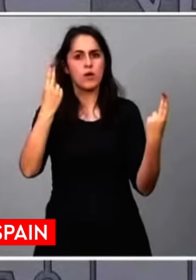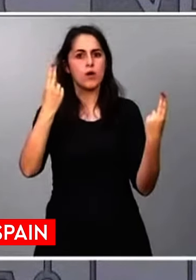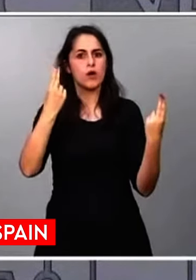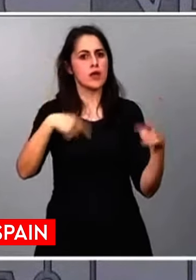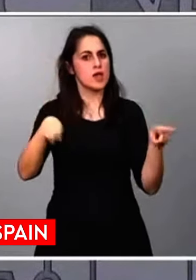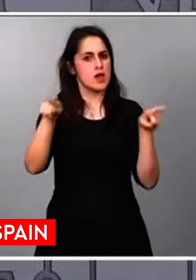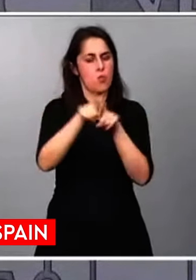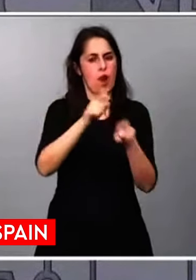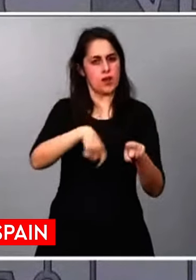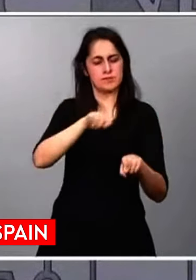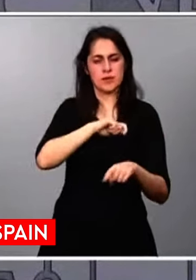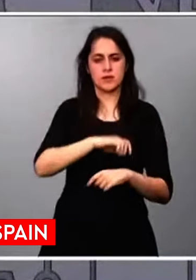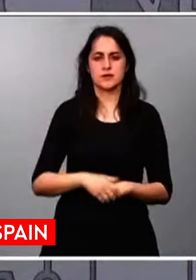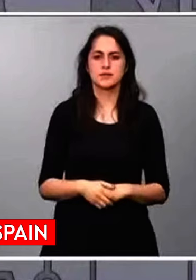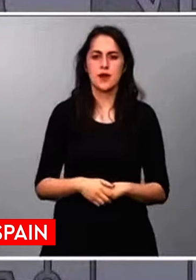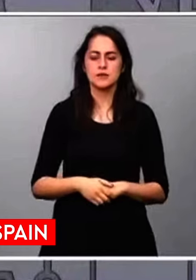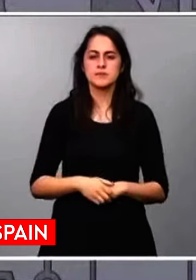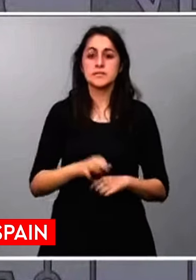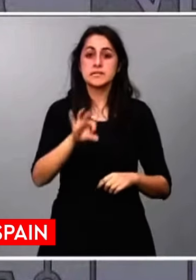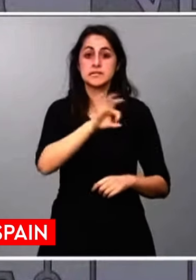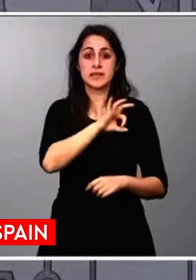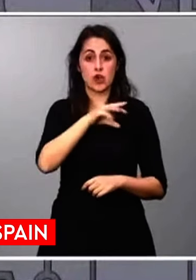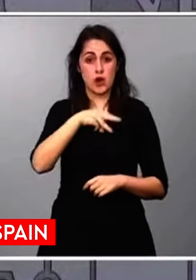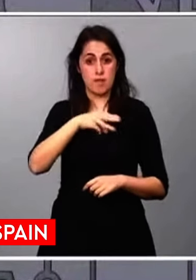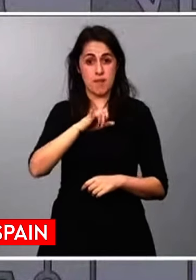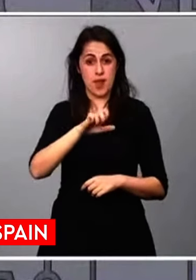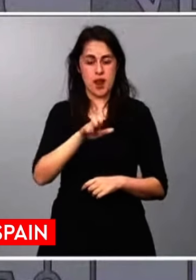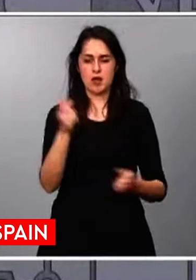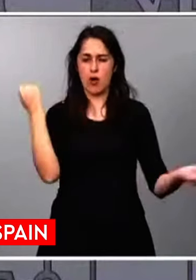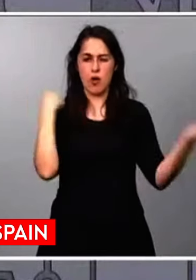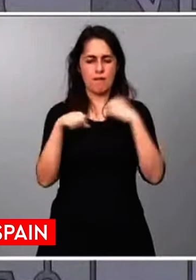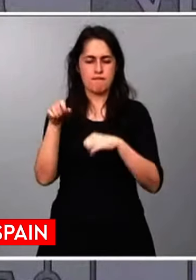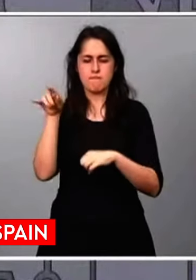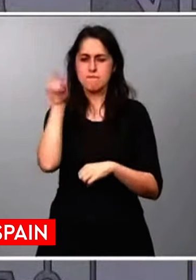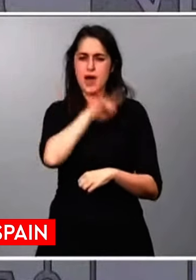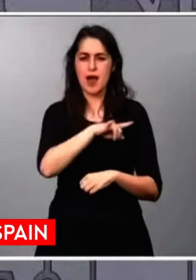Mr. Milei, with his behavior, has taken relations between Spain